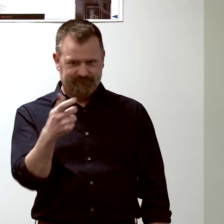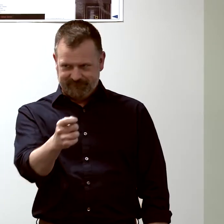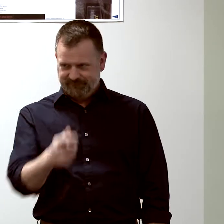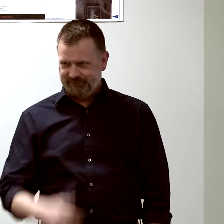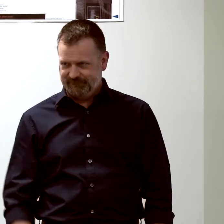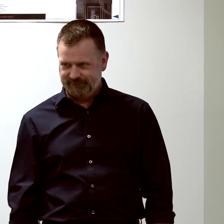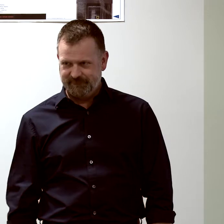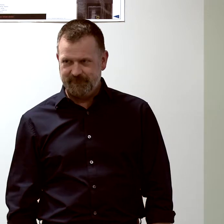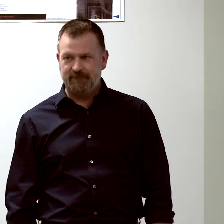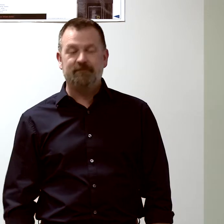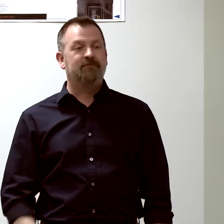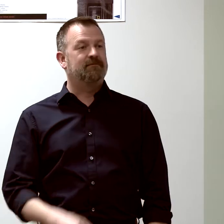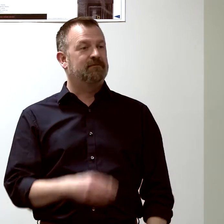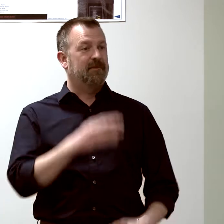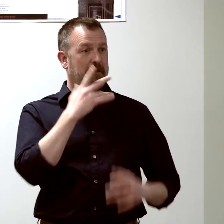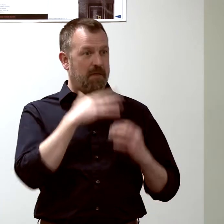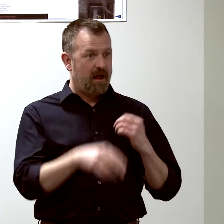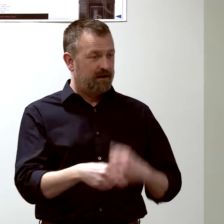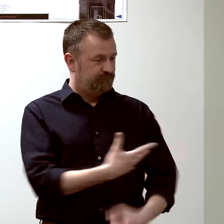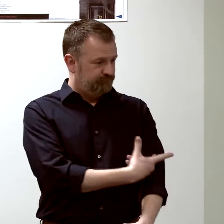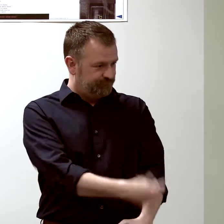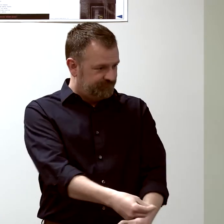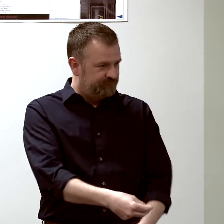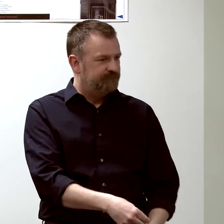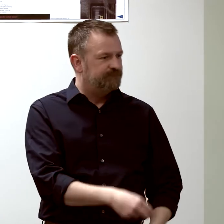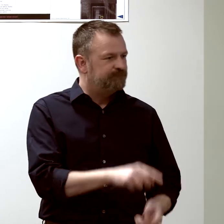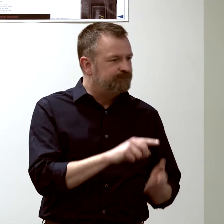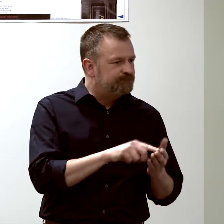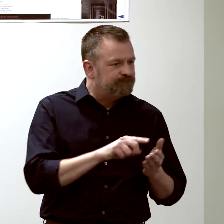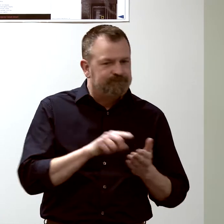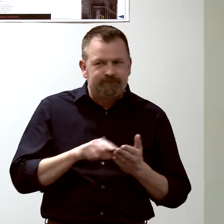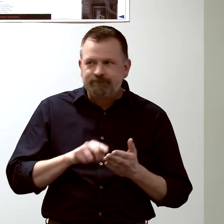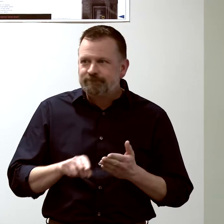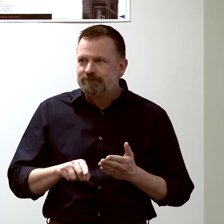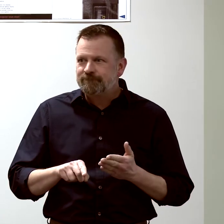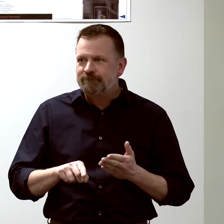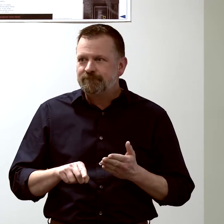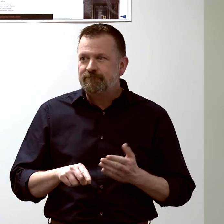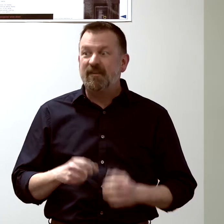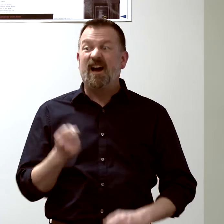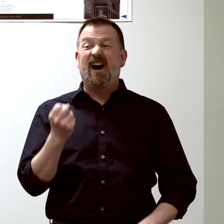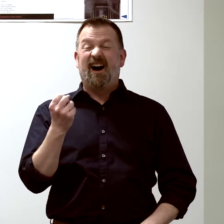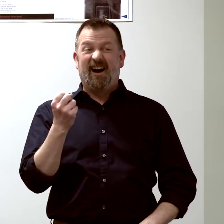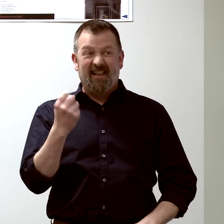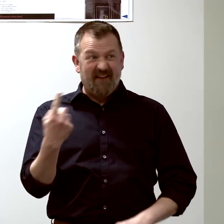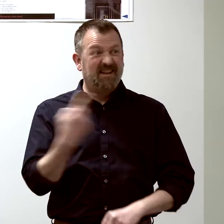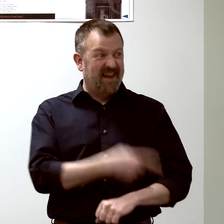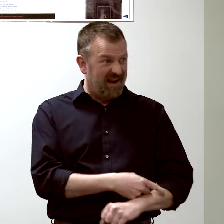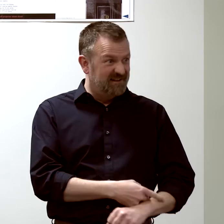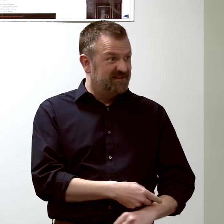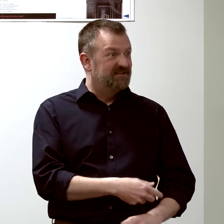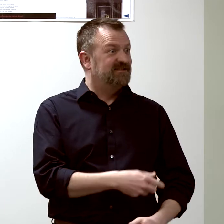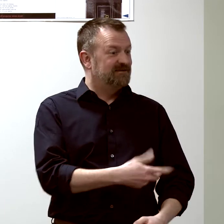and then we take blood for 11 days